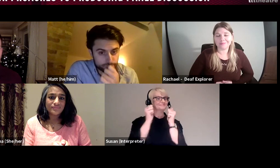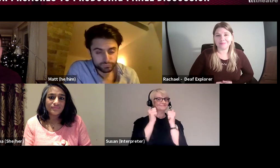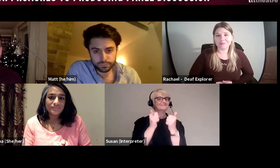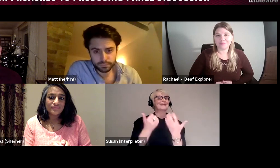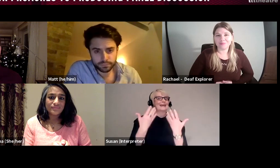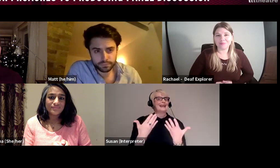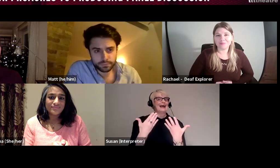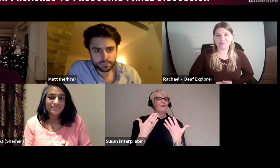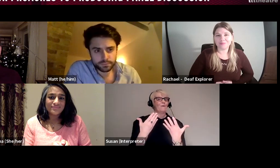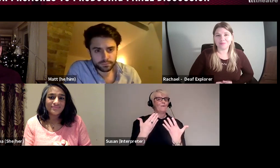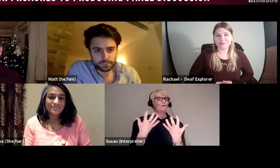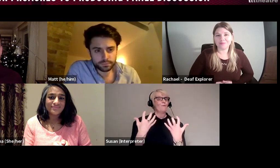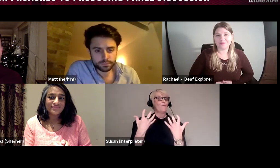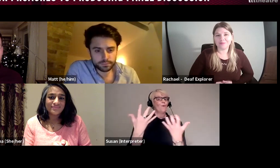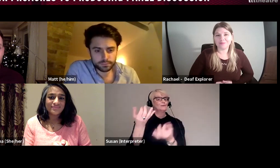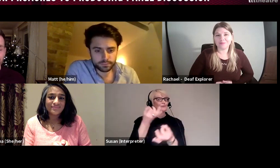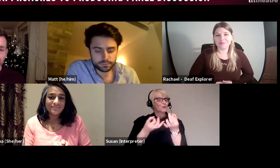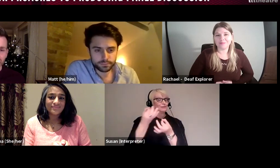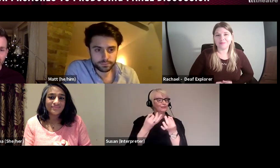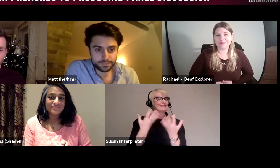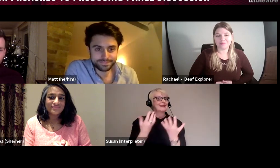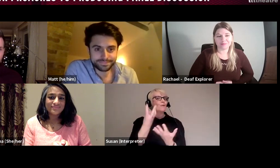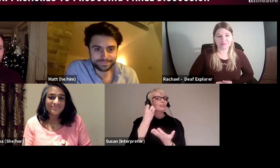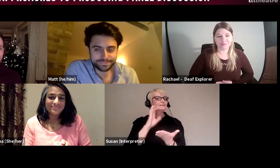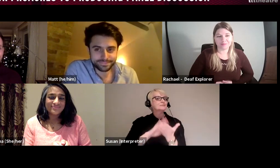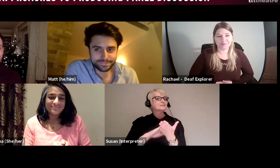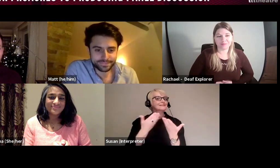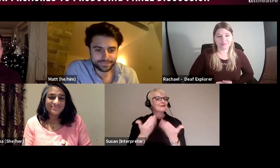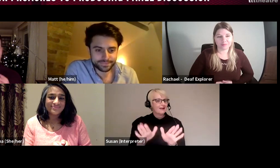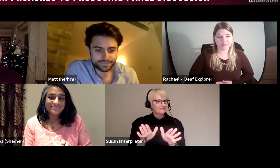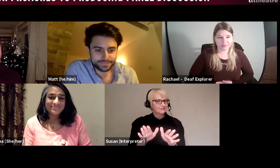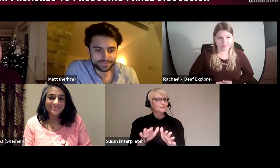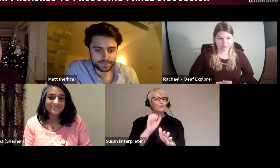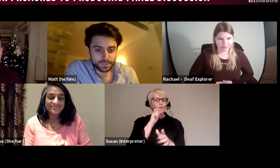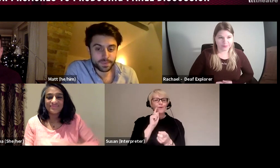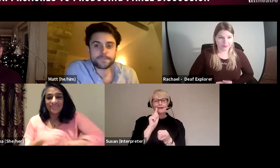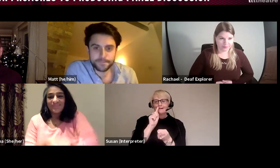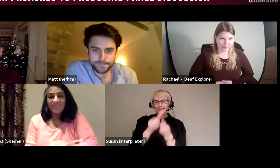from the audience. As we've got half an hour to go, so we'll answer these as concisely and